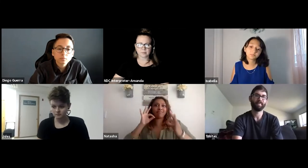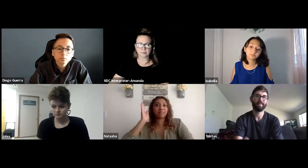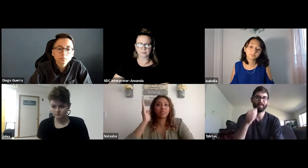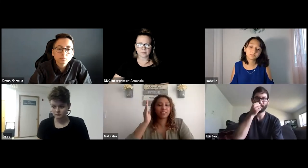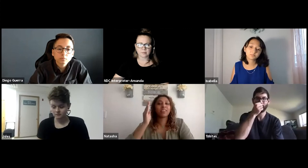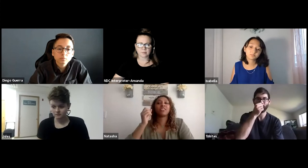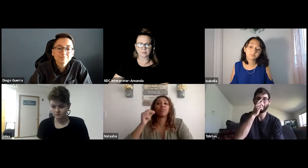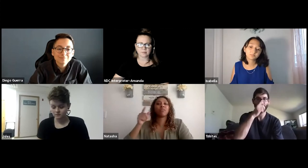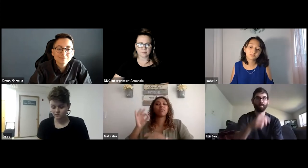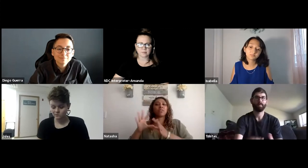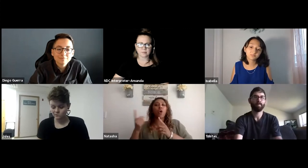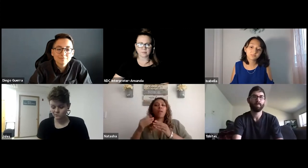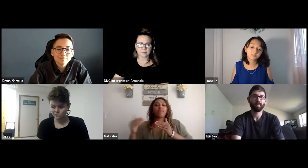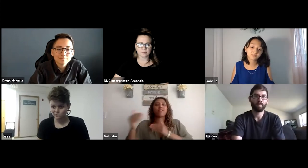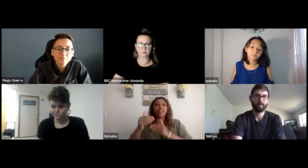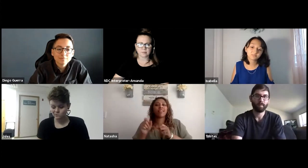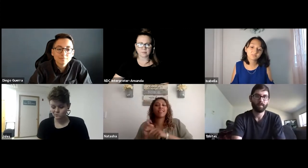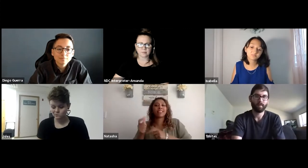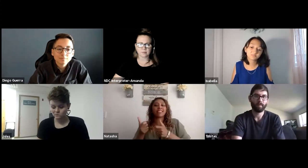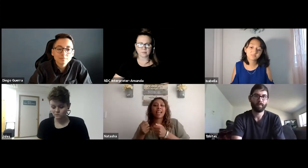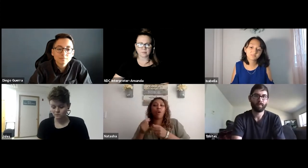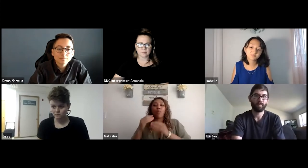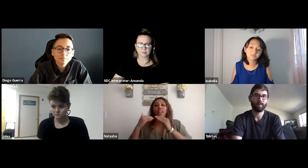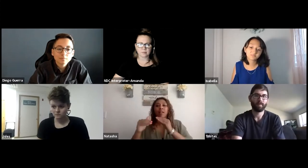but then when it came time to giving a presentation I had to make sure